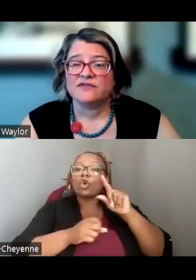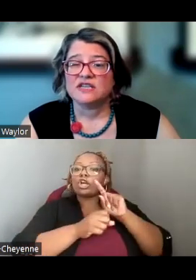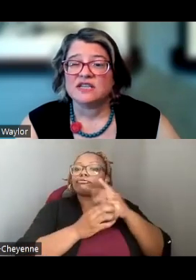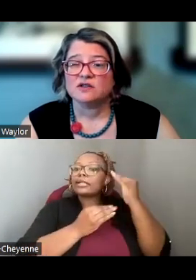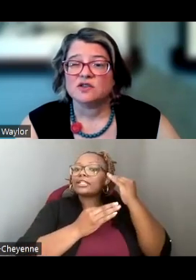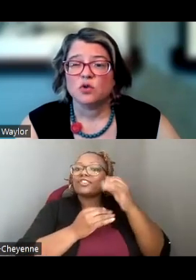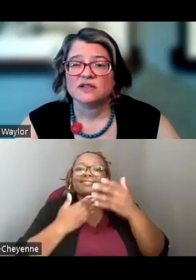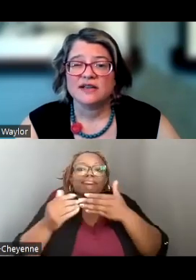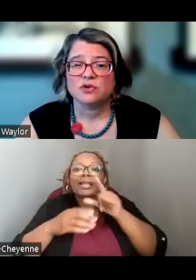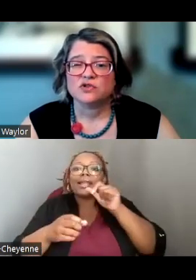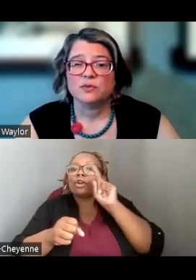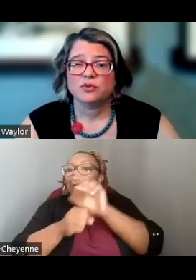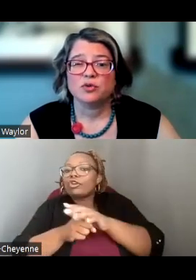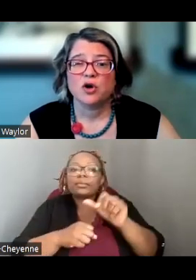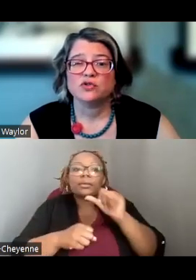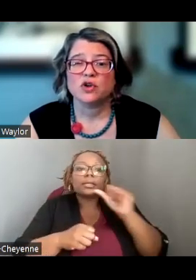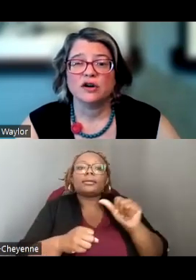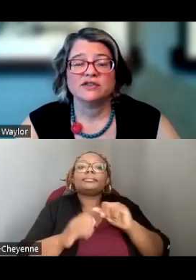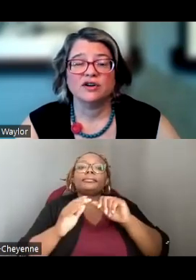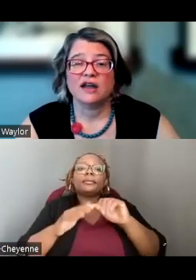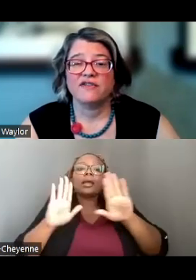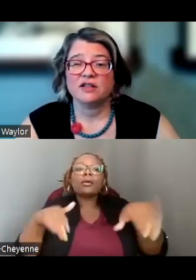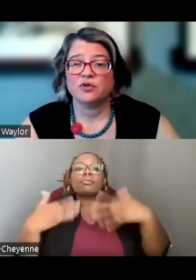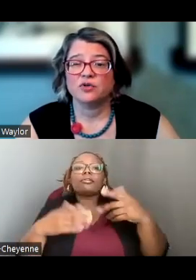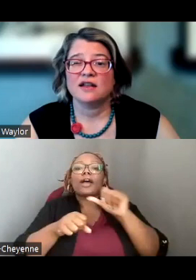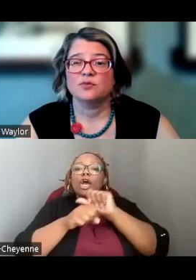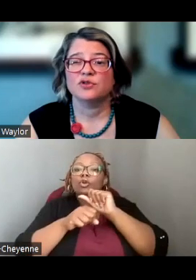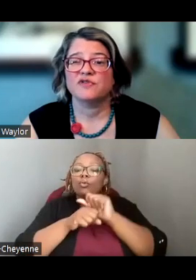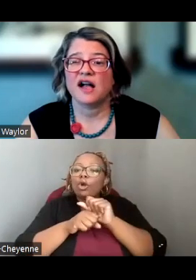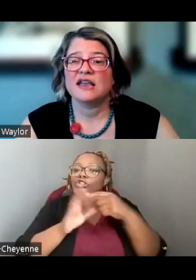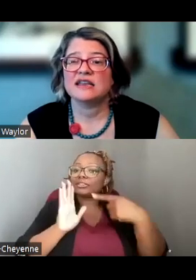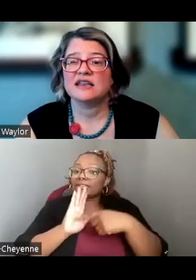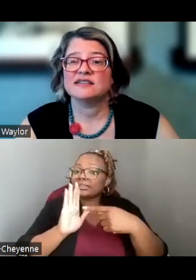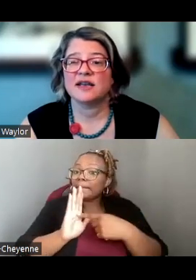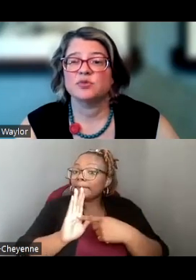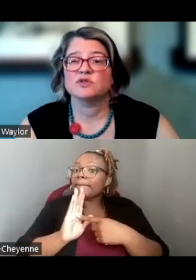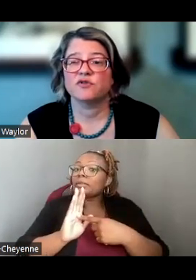IF DETAILS AND WORK SAMPLES FROM YOUR PROPOSED ARTISTS ARE NOT AVAILABLE YET PROVIDE EXAMPLES